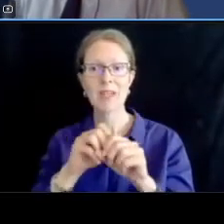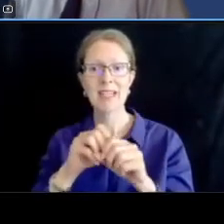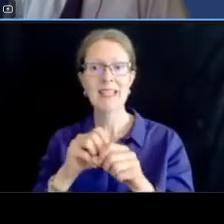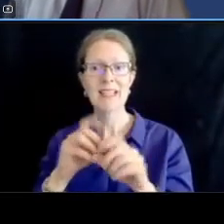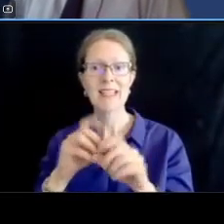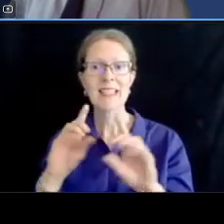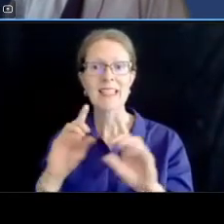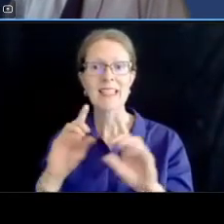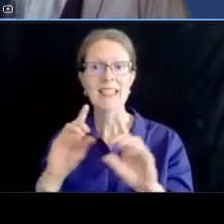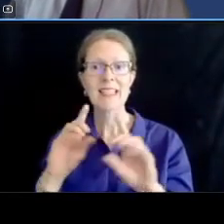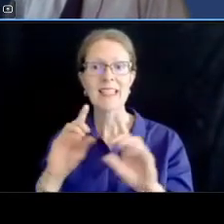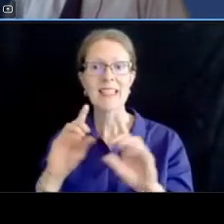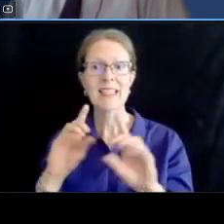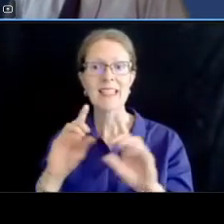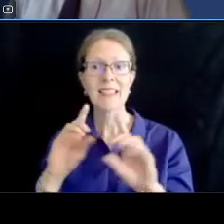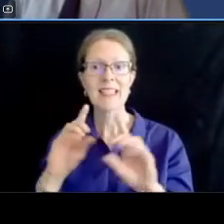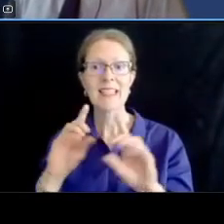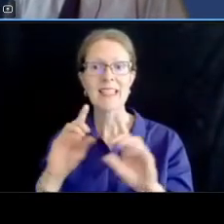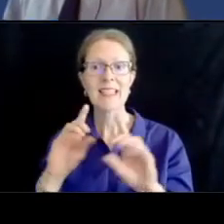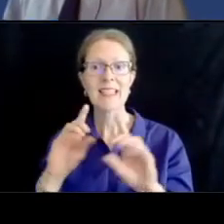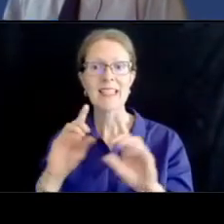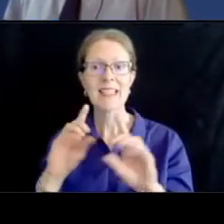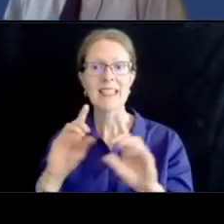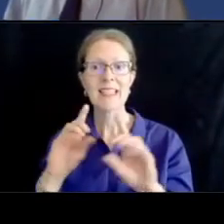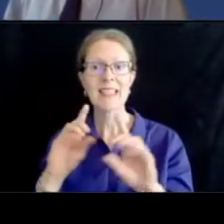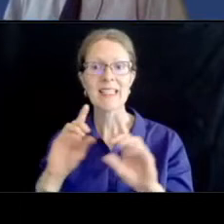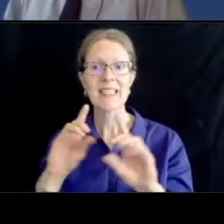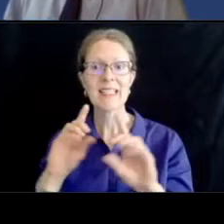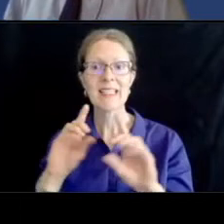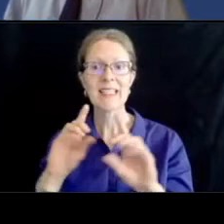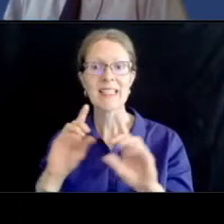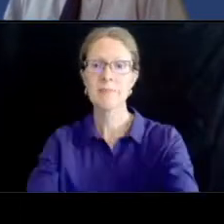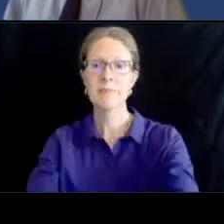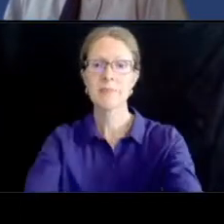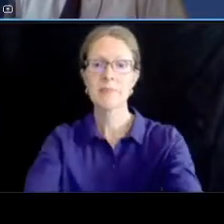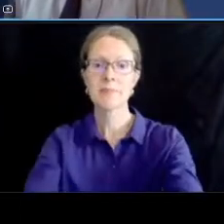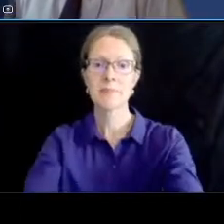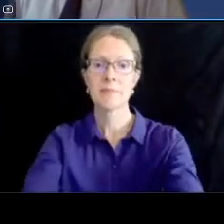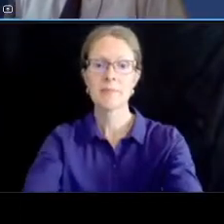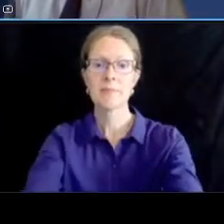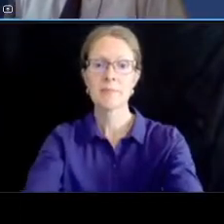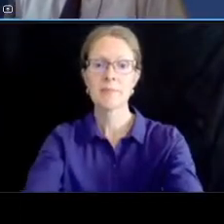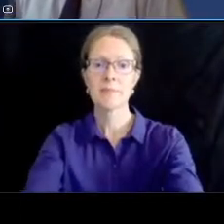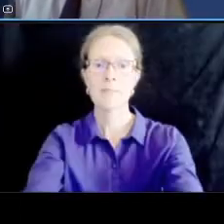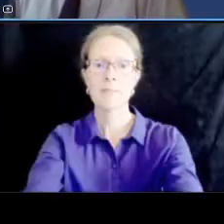other items that we've been working on since january include establishing funding developing